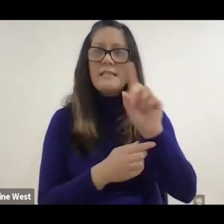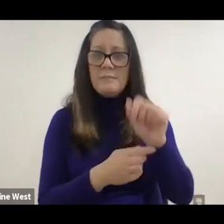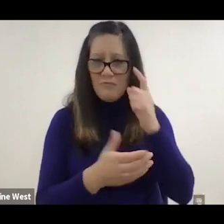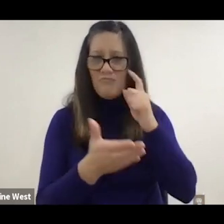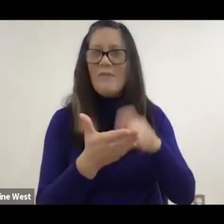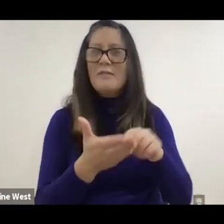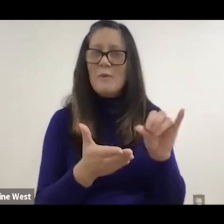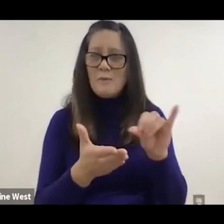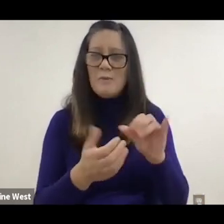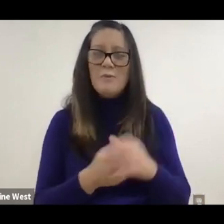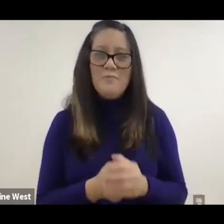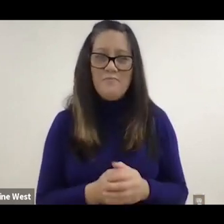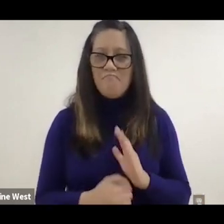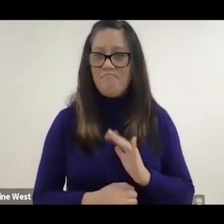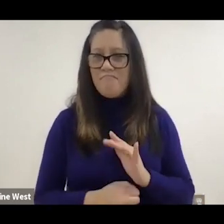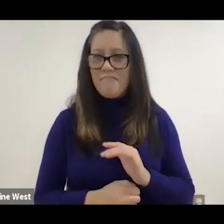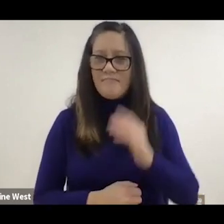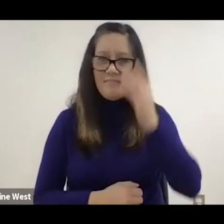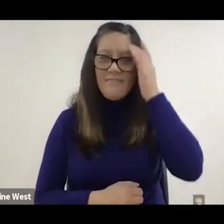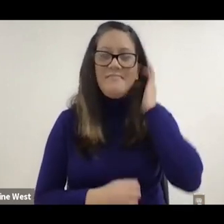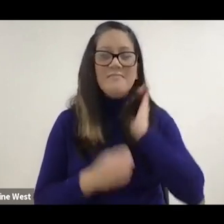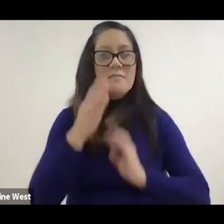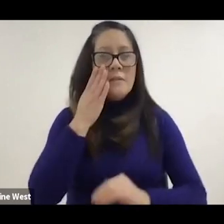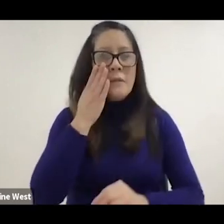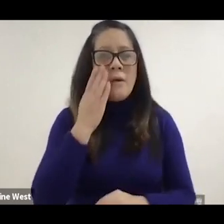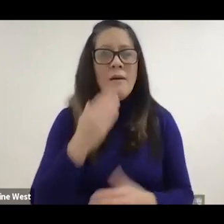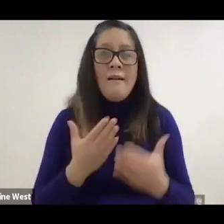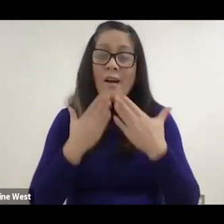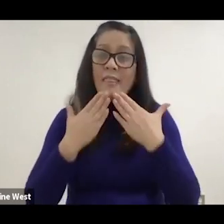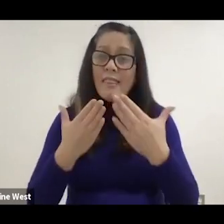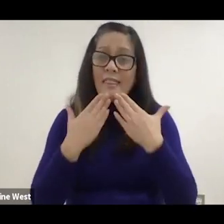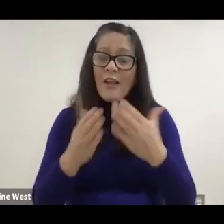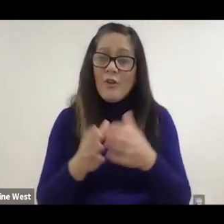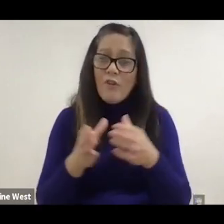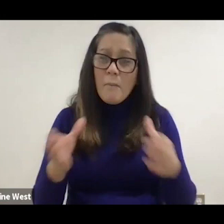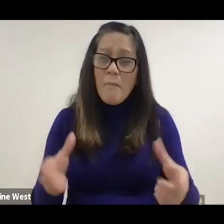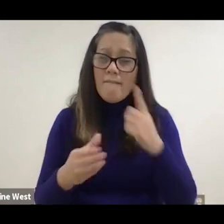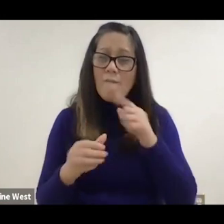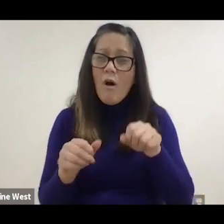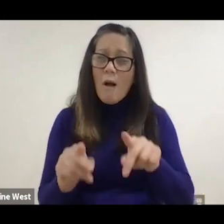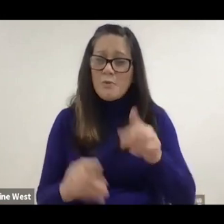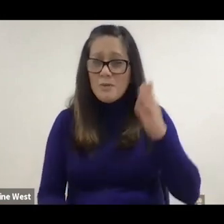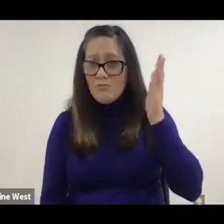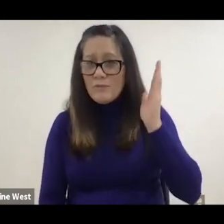Disabilities are also recognized. So thank you very much for this opportunity.